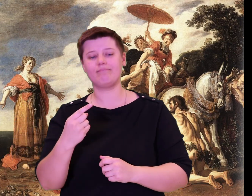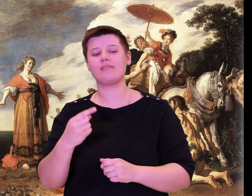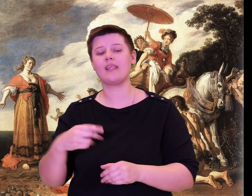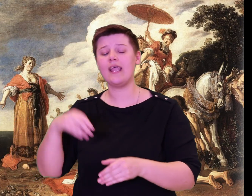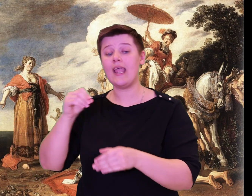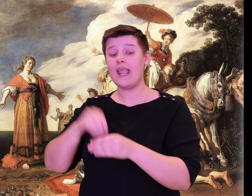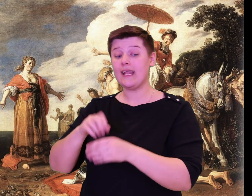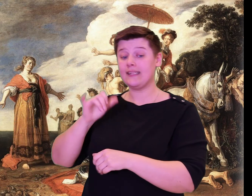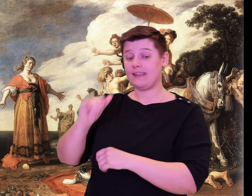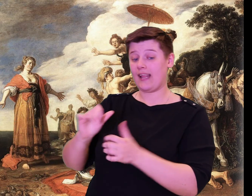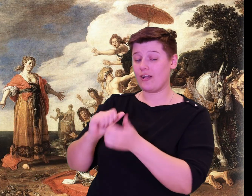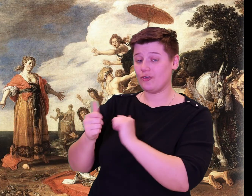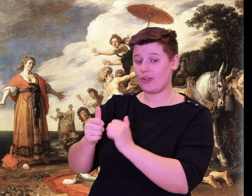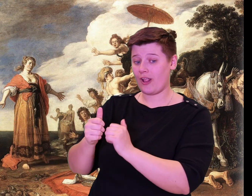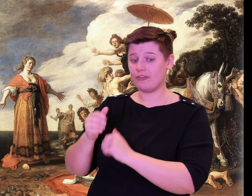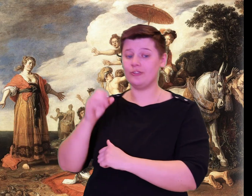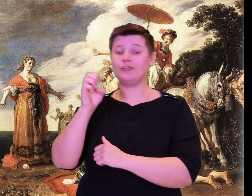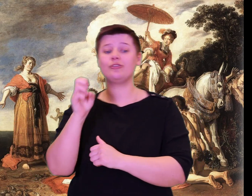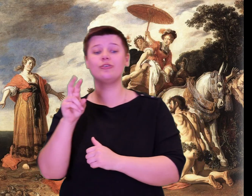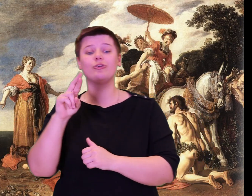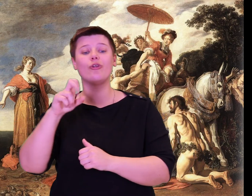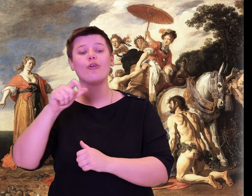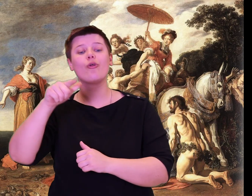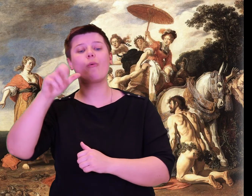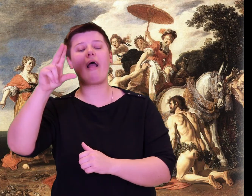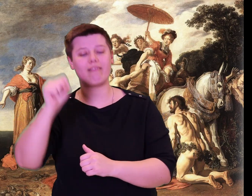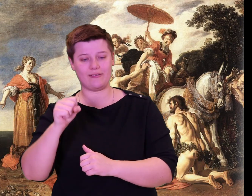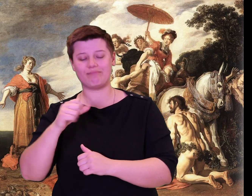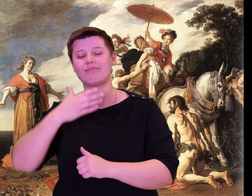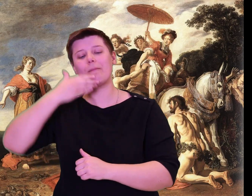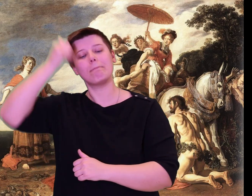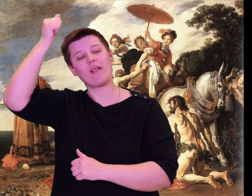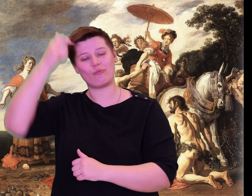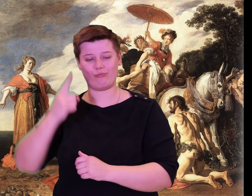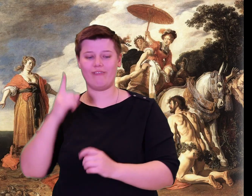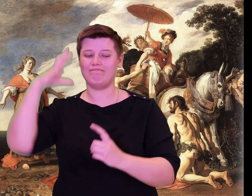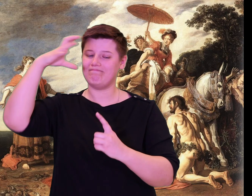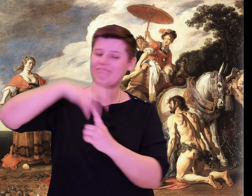The prince Laodamas excelled at boxing.